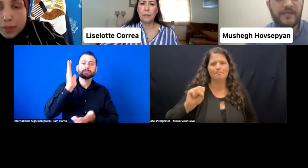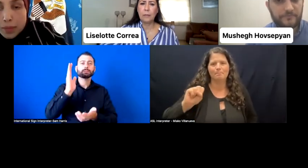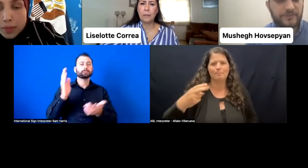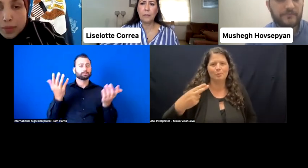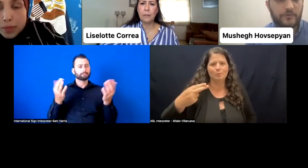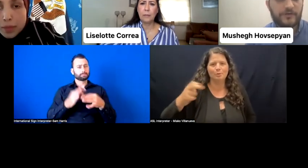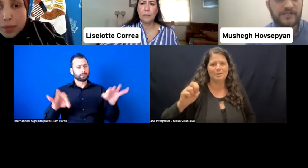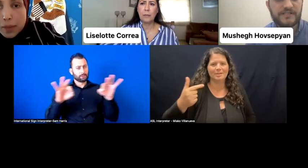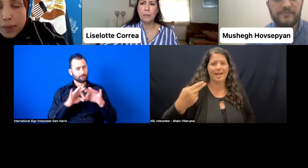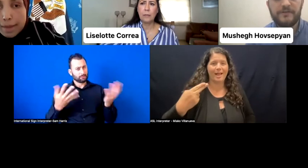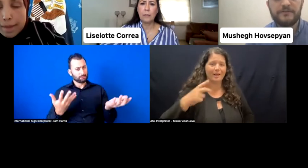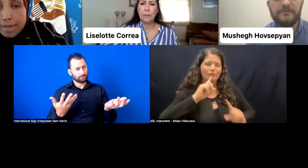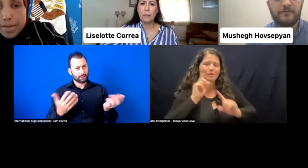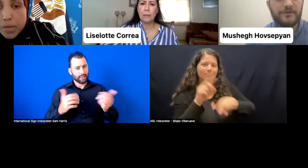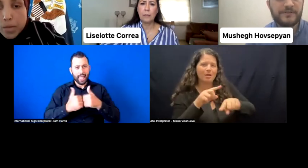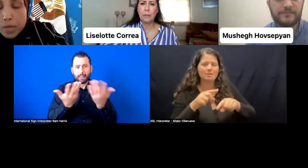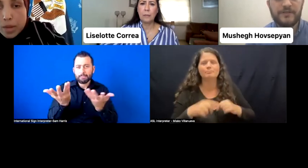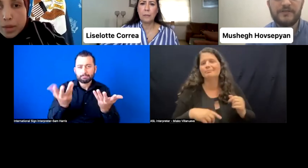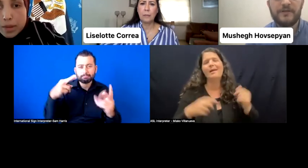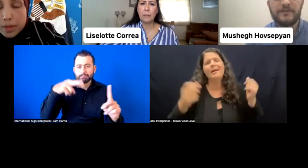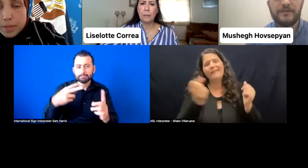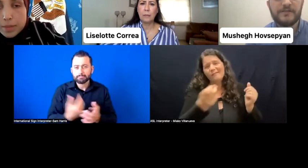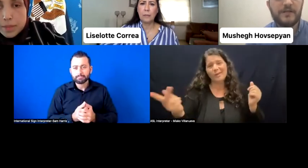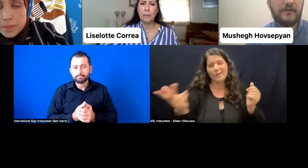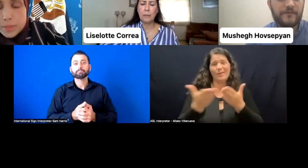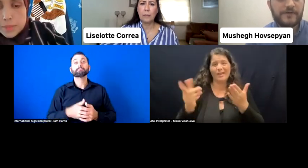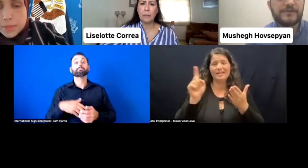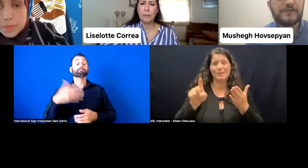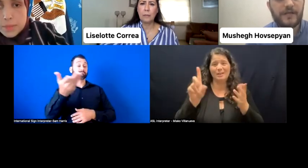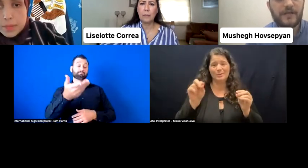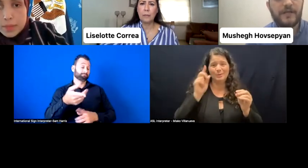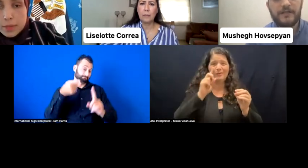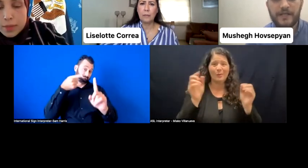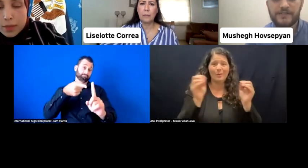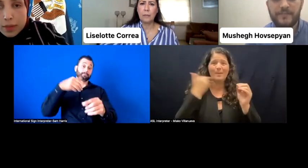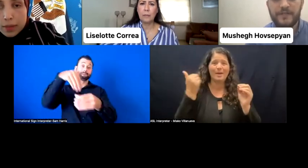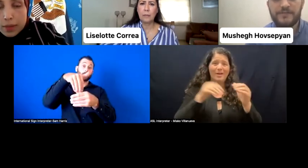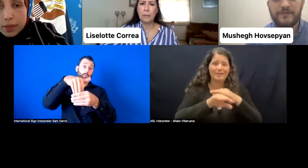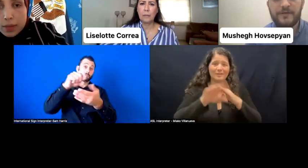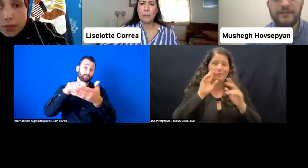voting more accessible for persons with disabilities. First, election management bodies